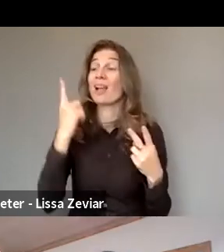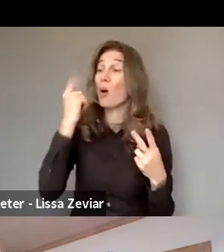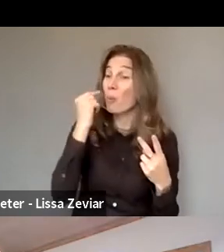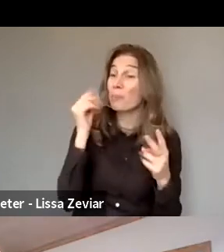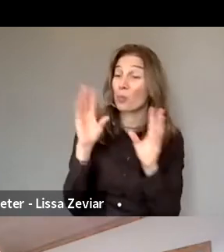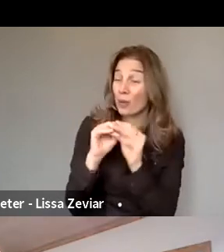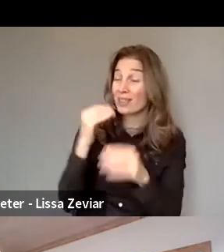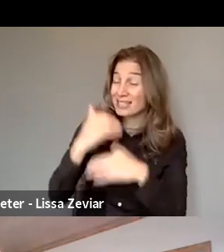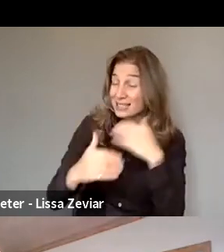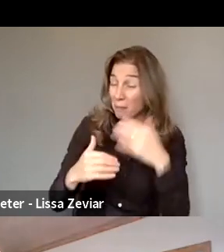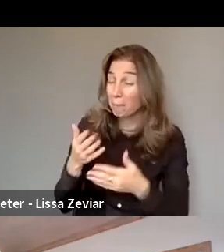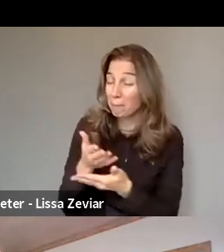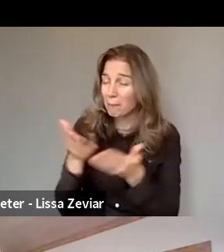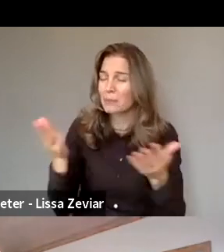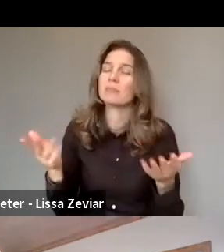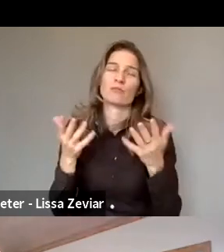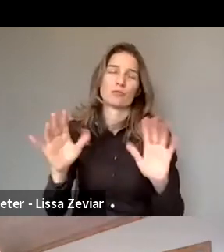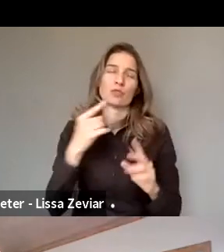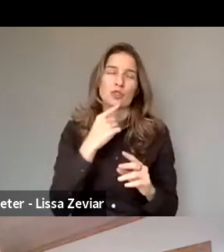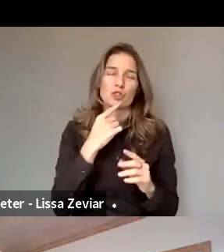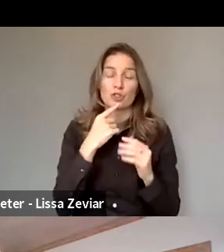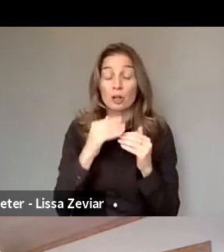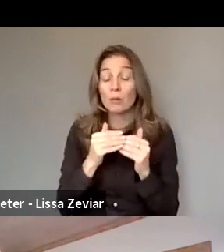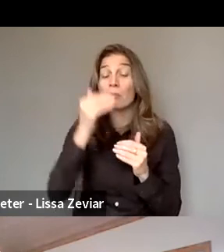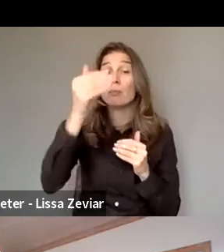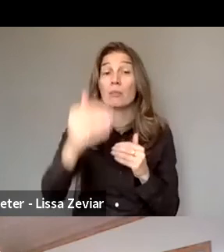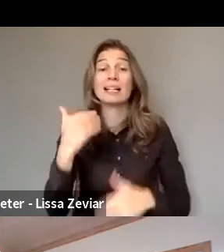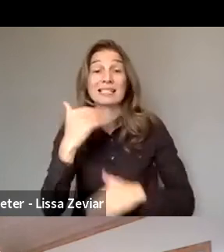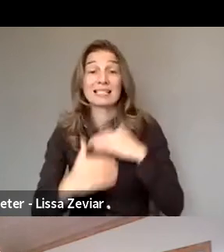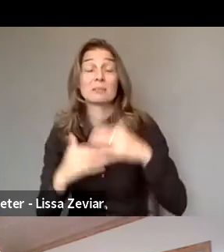as I mentioned, there is the upcoming Disability rights strategy